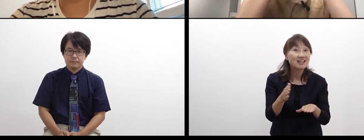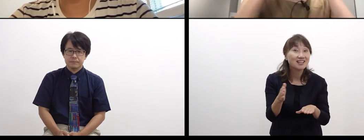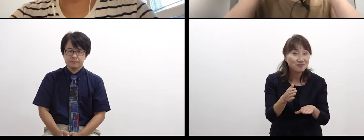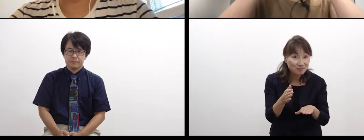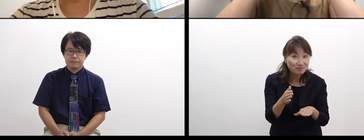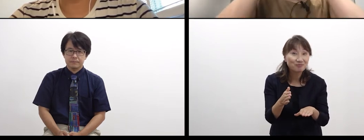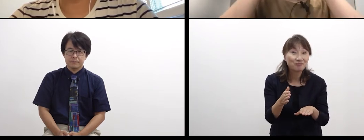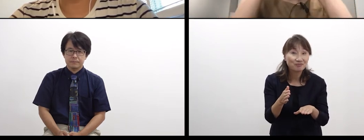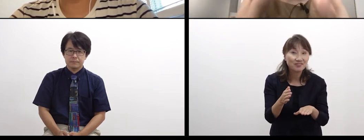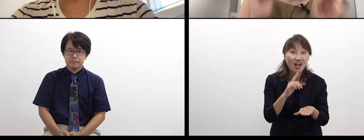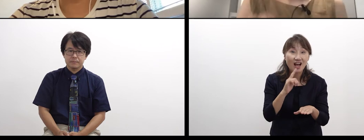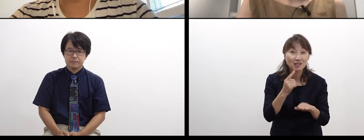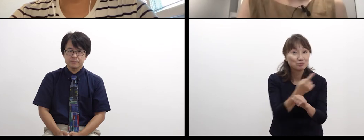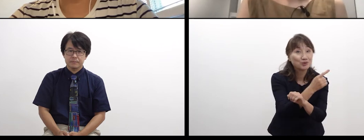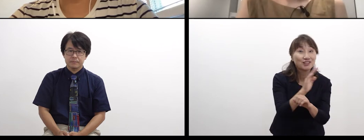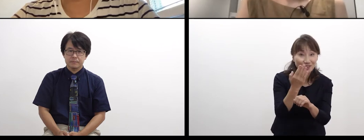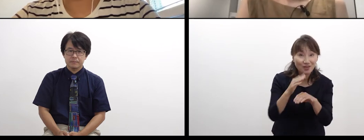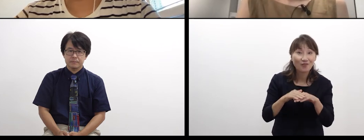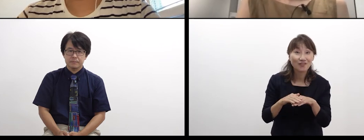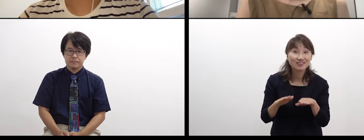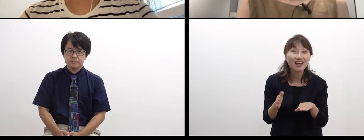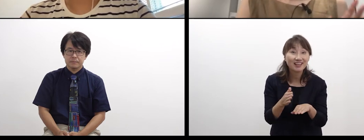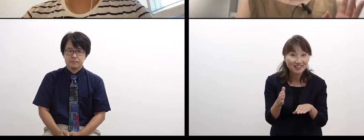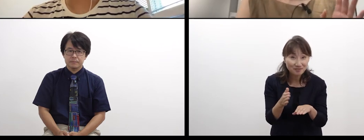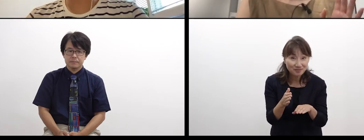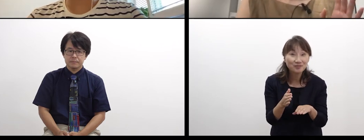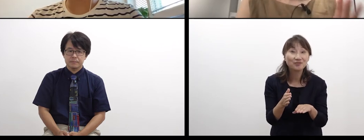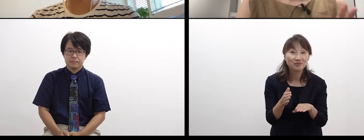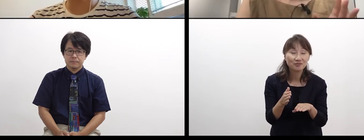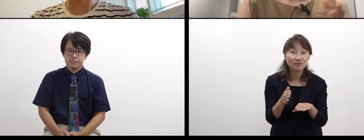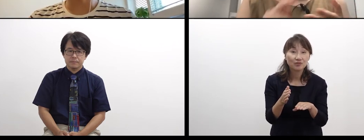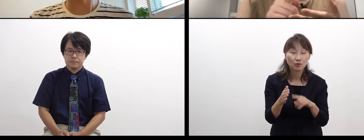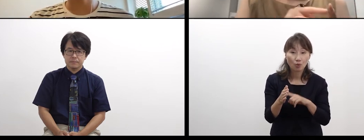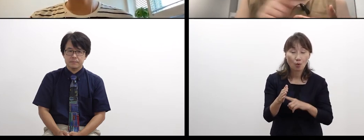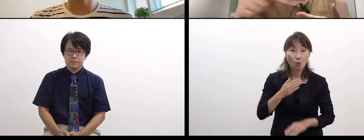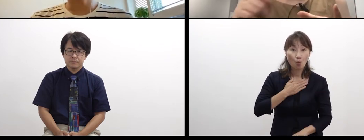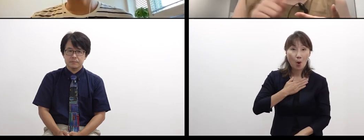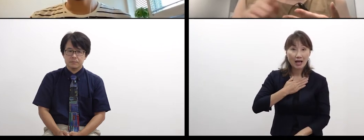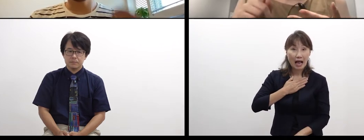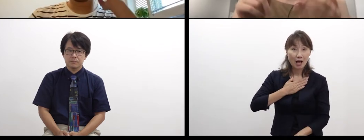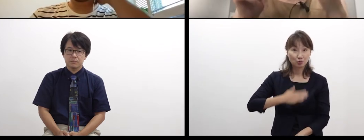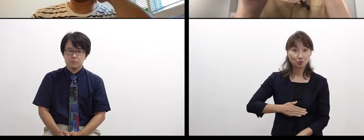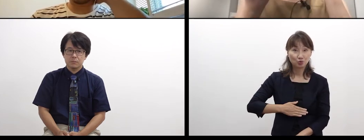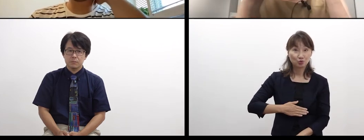…sorry, I’m getting off topic. “Understand” in Japanese is written